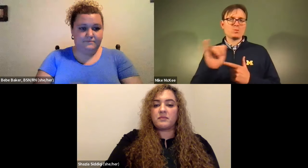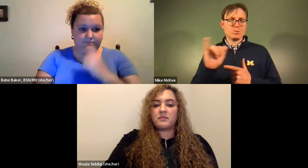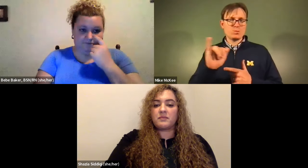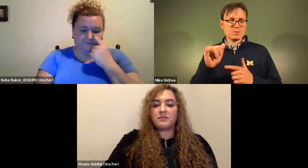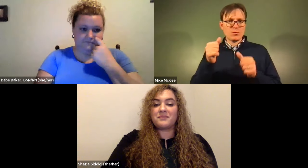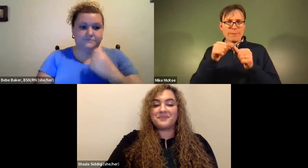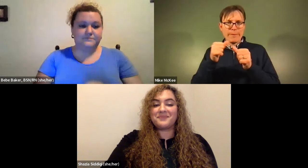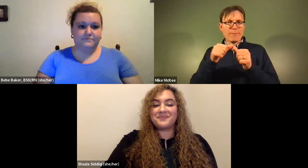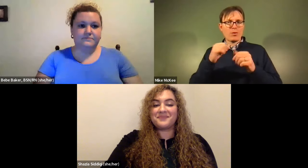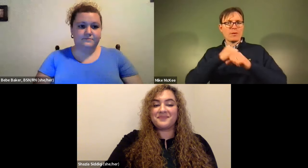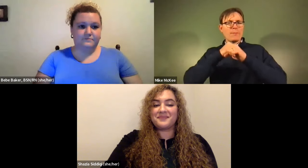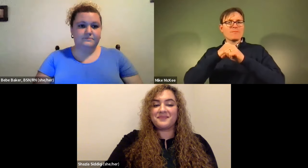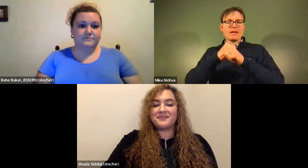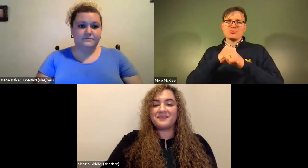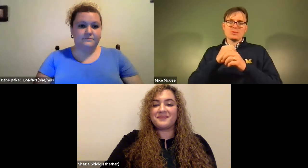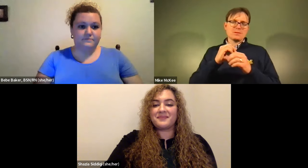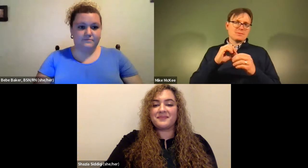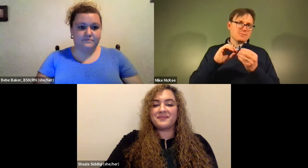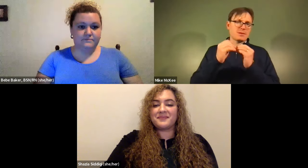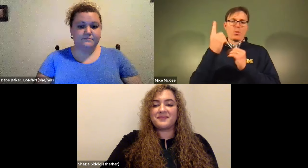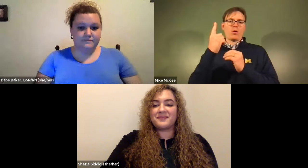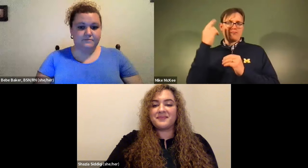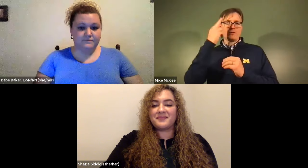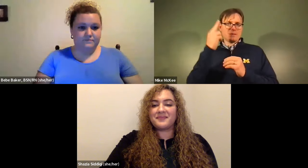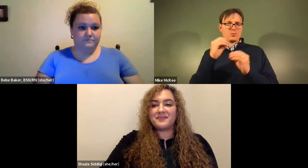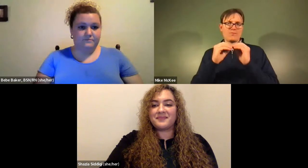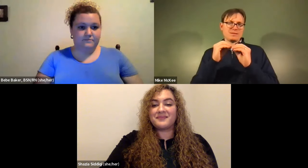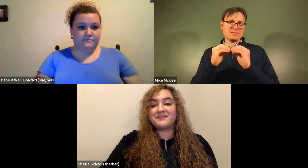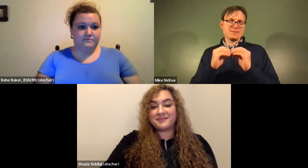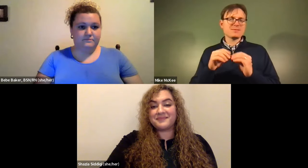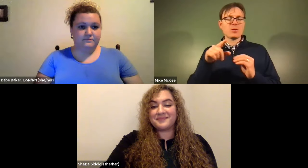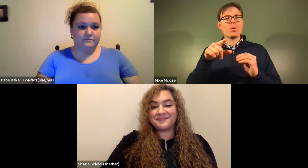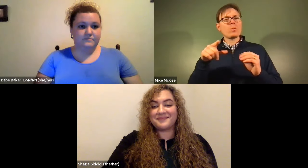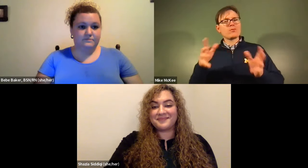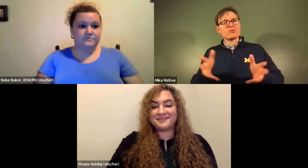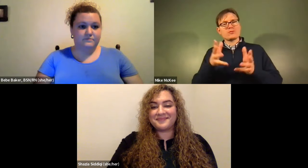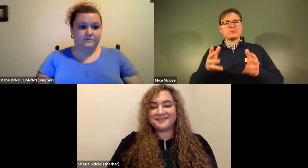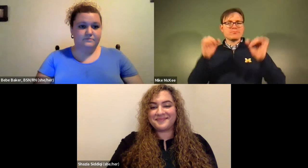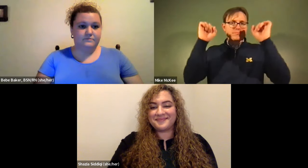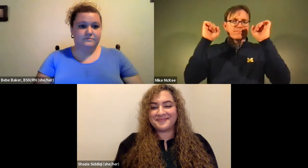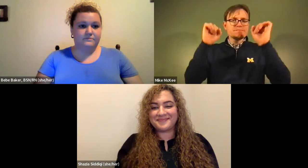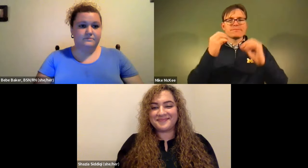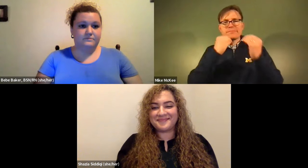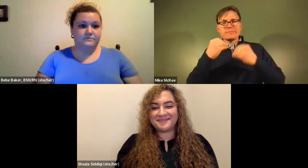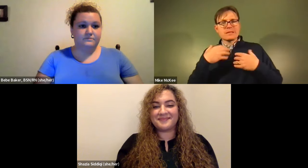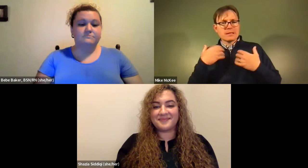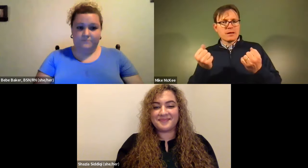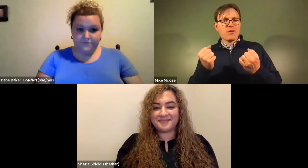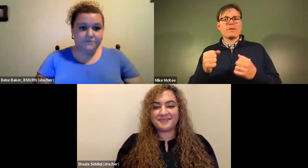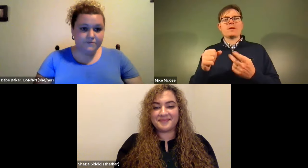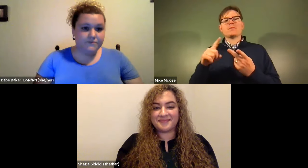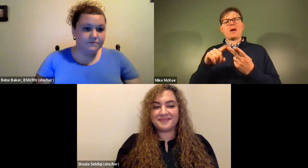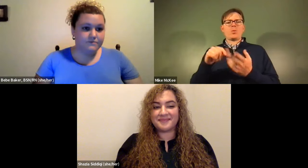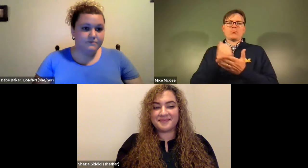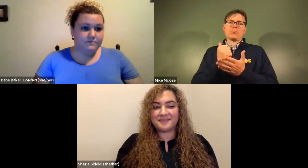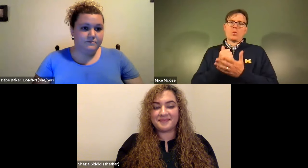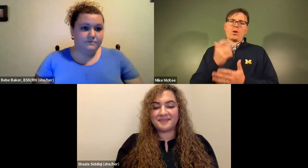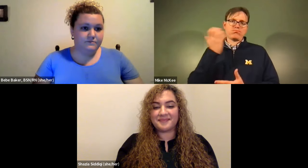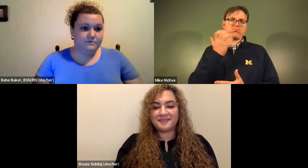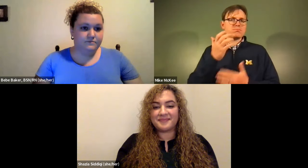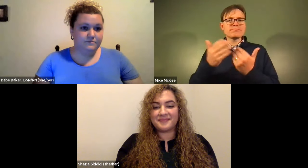James Cech: it's never too late to start making improvements to your life it's never too late to start working on preventative measures let's not get to the point, we have to fix it exercise eat healthy.